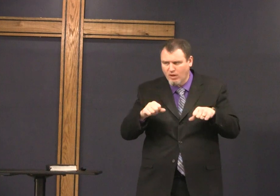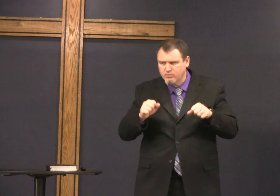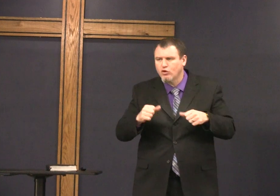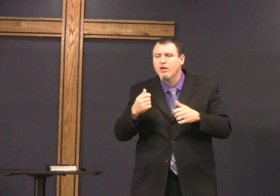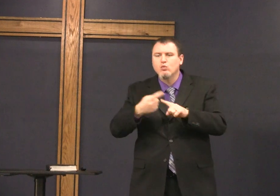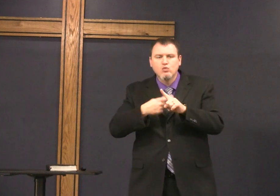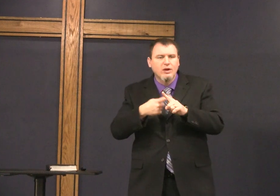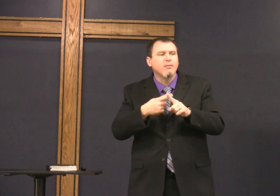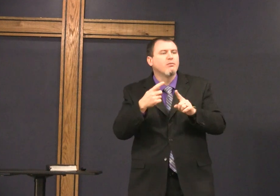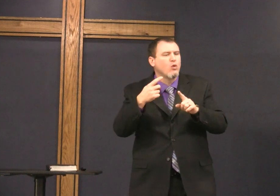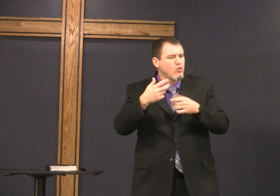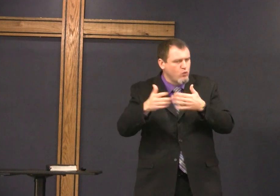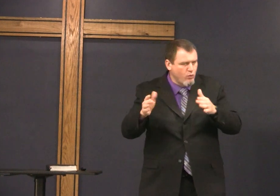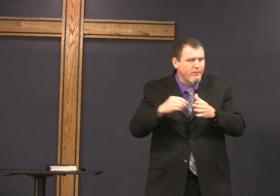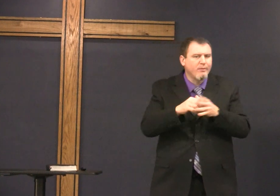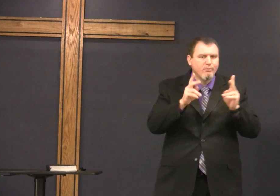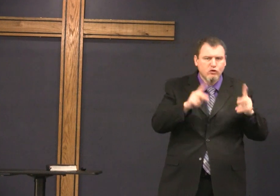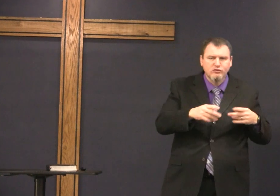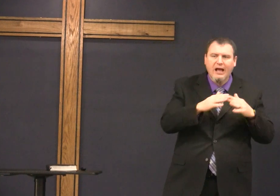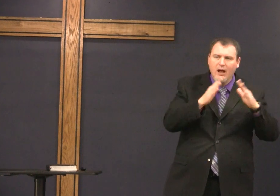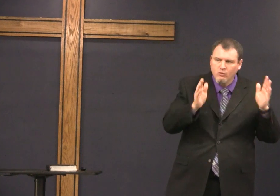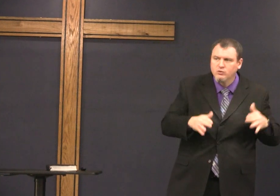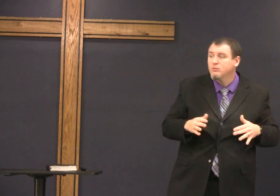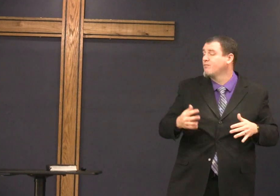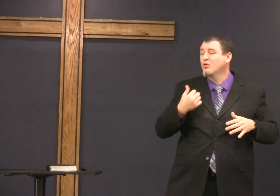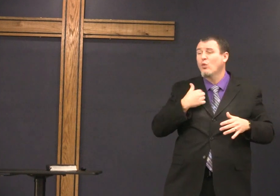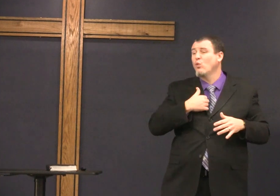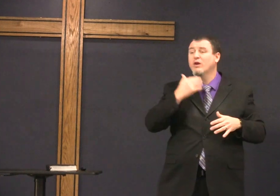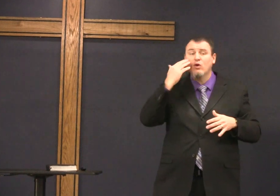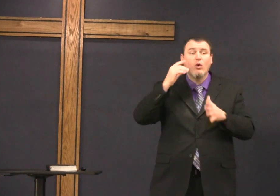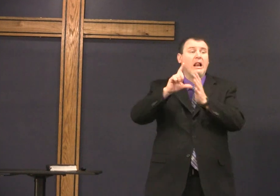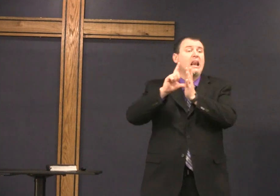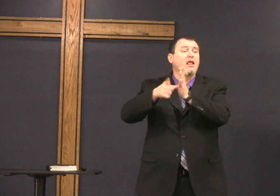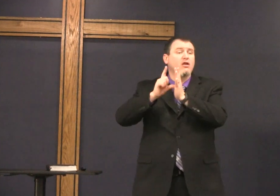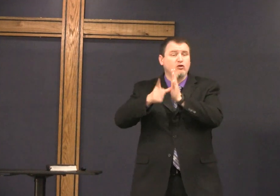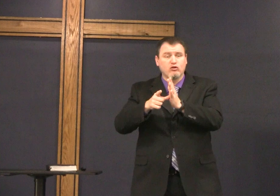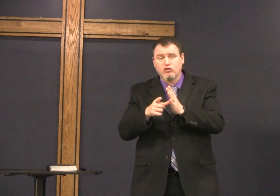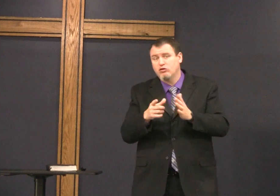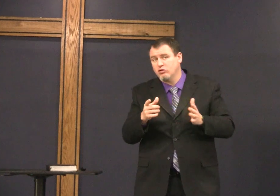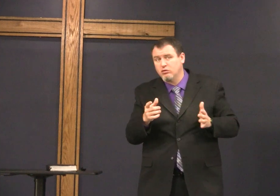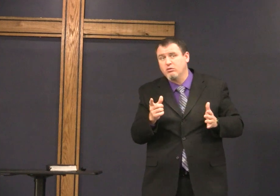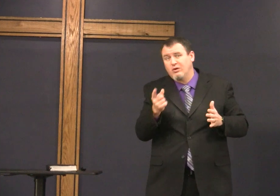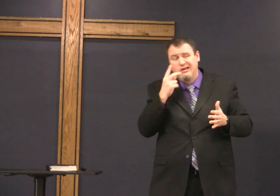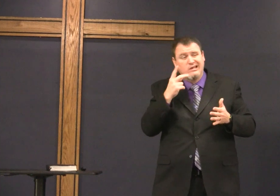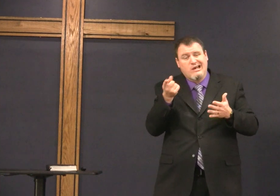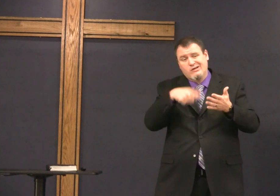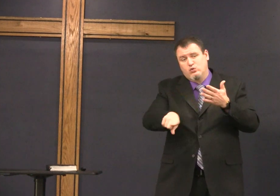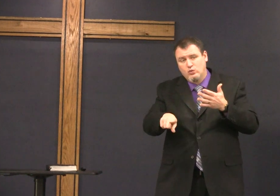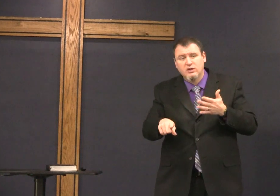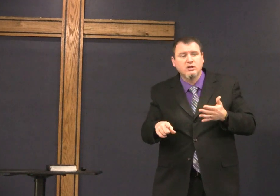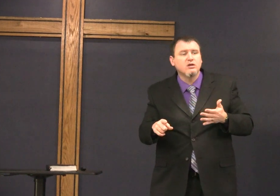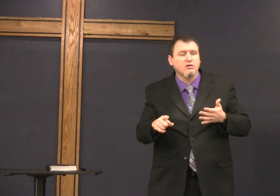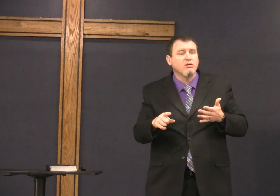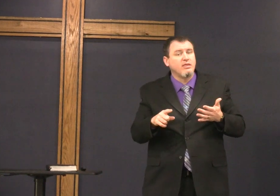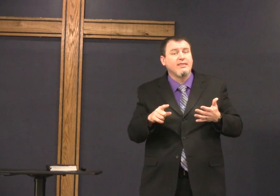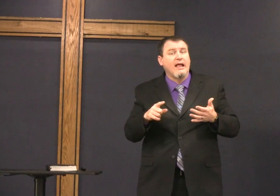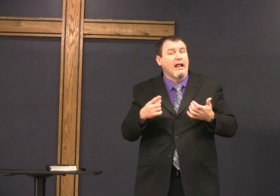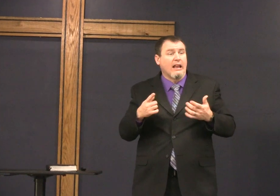it's possible that they did rent a room in in Bethlehem but it's possible they had a personal house but later next week we'll